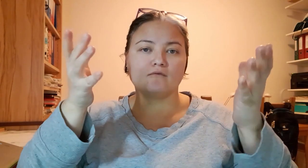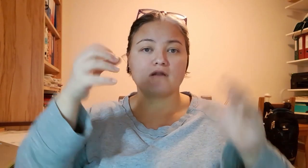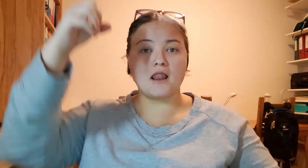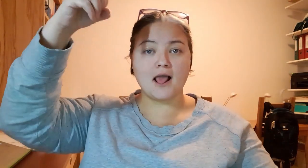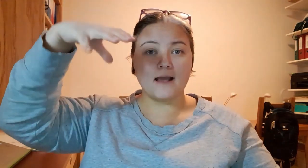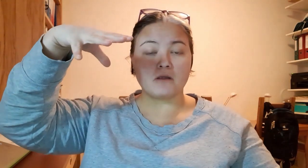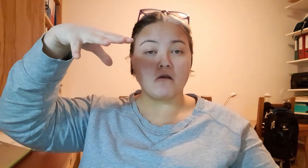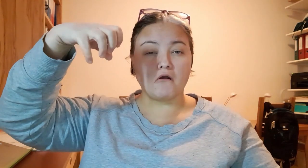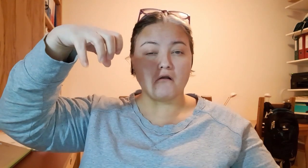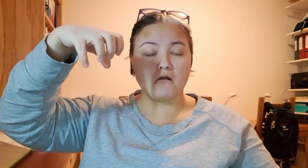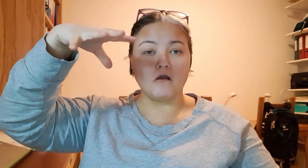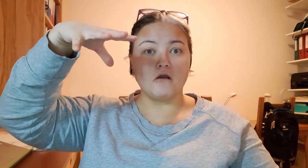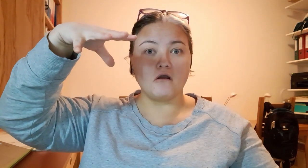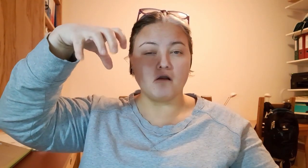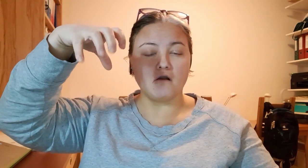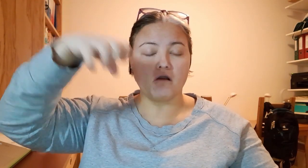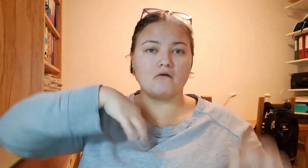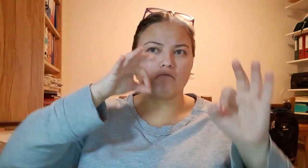or the light flickers....